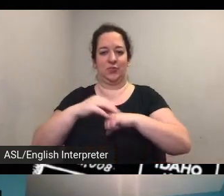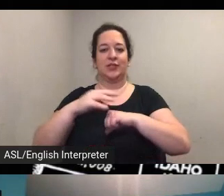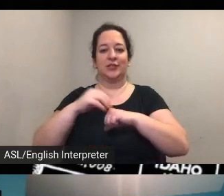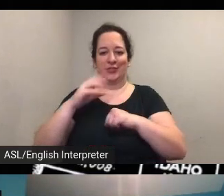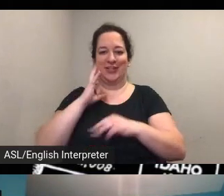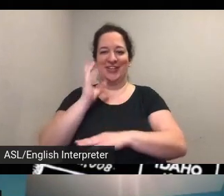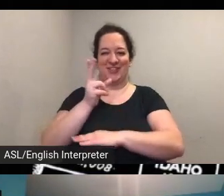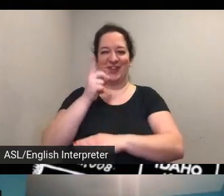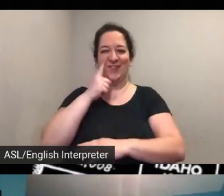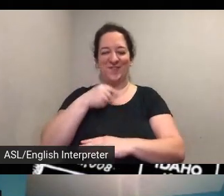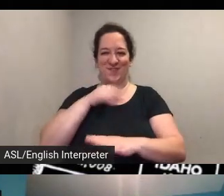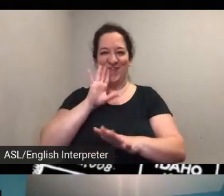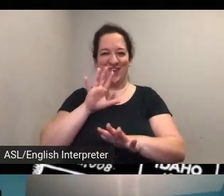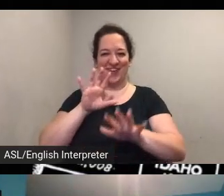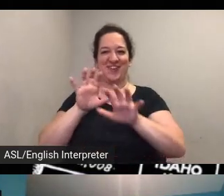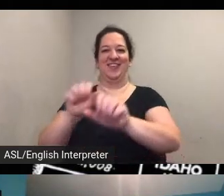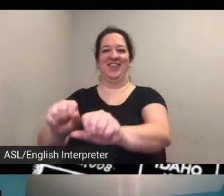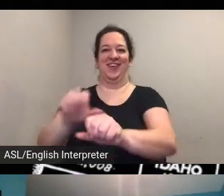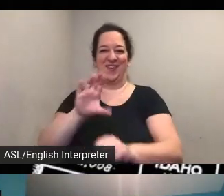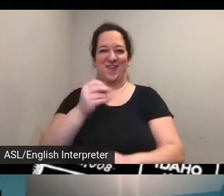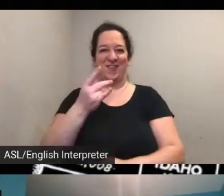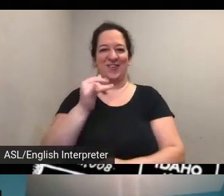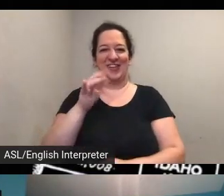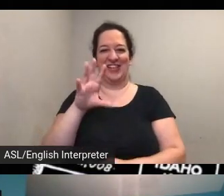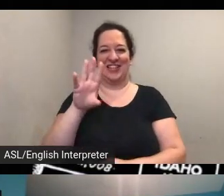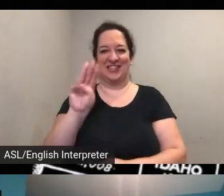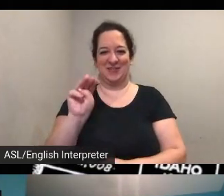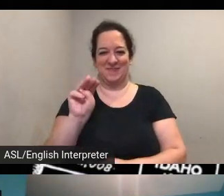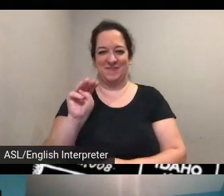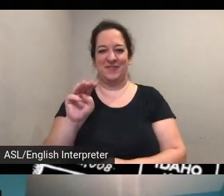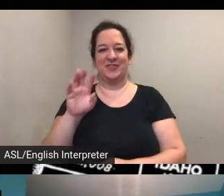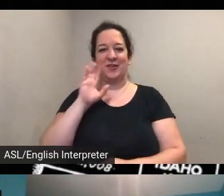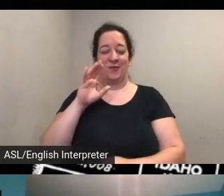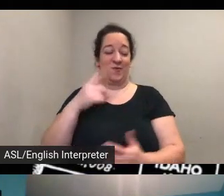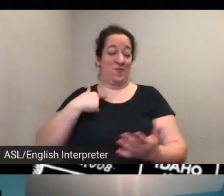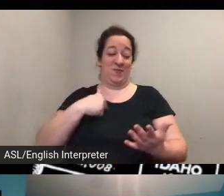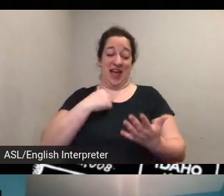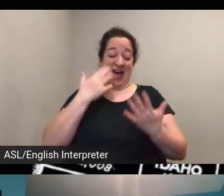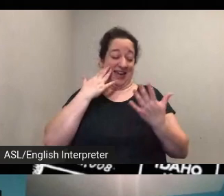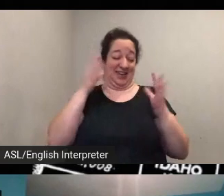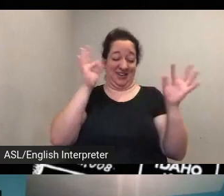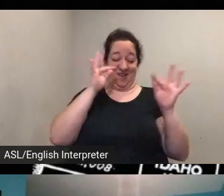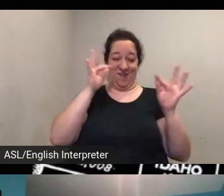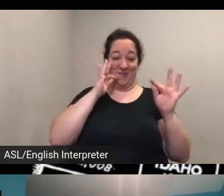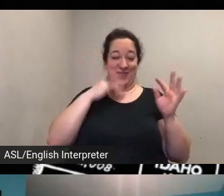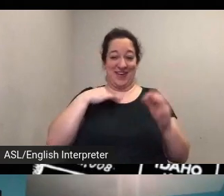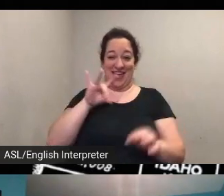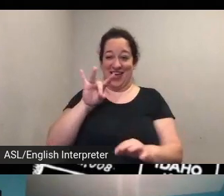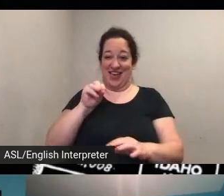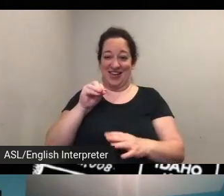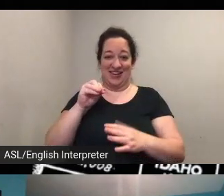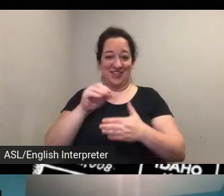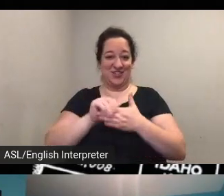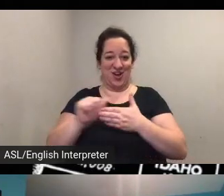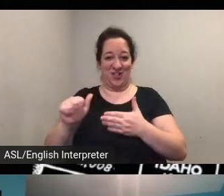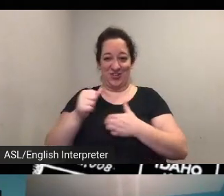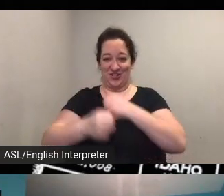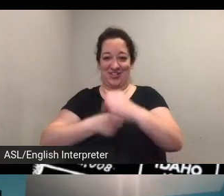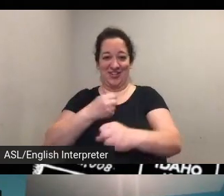uh colonialism which when we were doing research didn't know much about either so that's the thing about the national park service 80 bucks a year